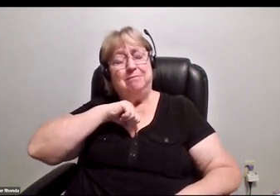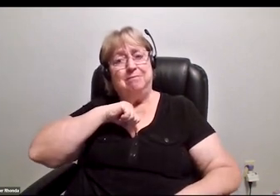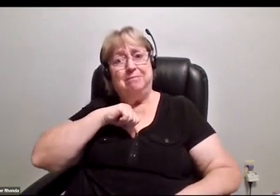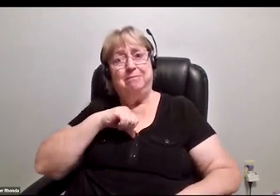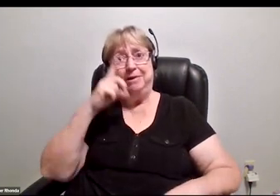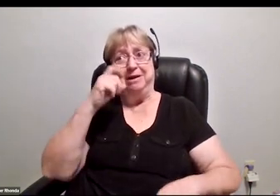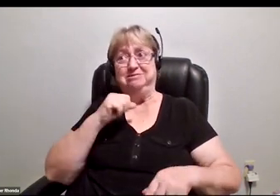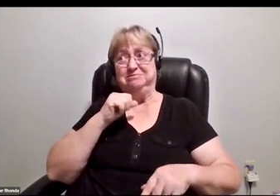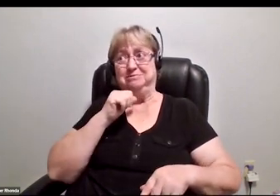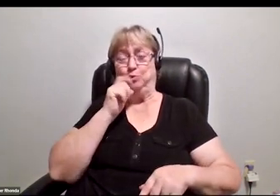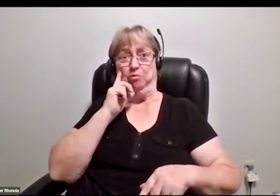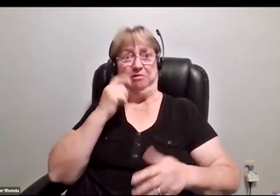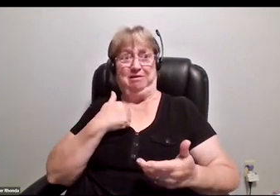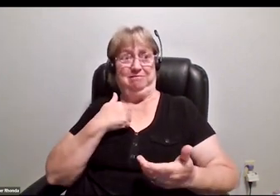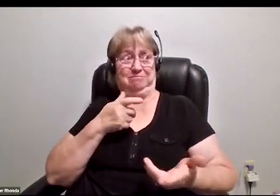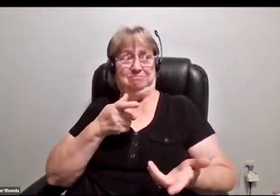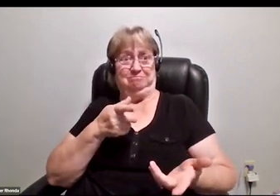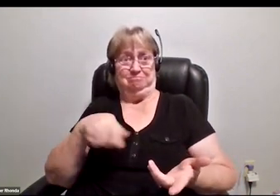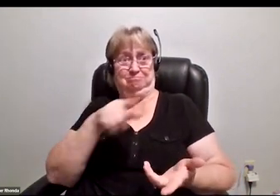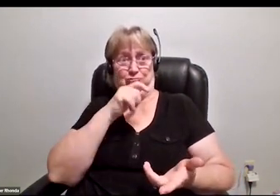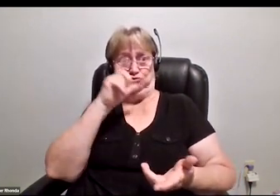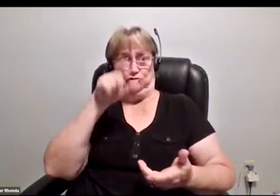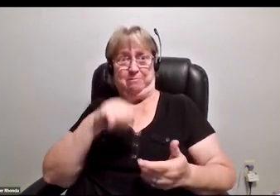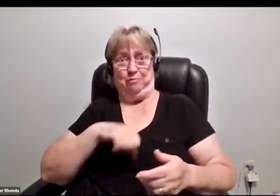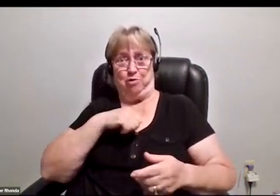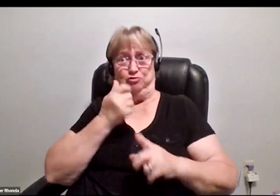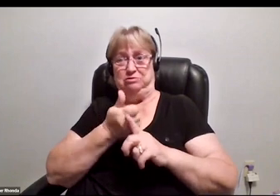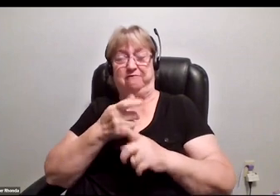of any part of themselves. There's going to be stuff about you don't like sometimes.